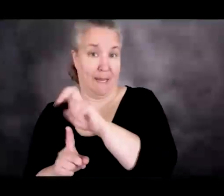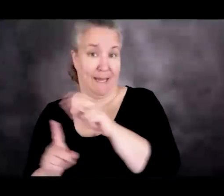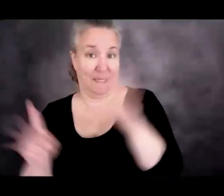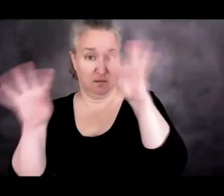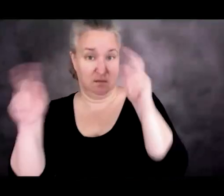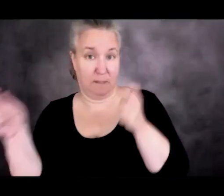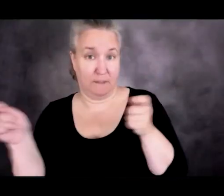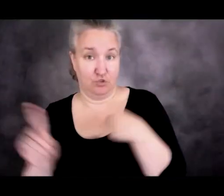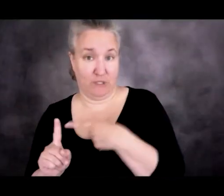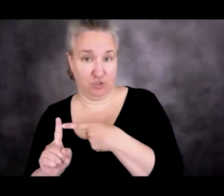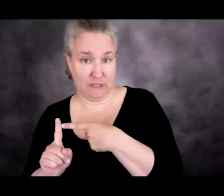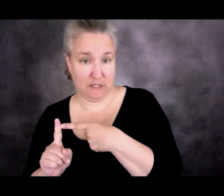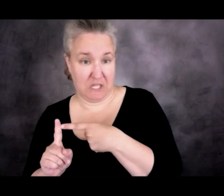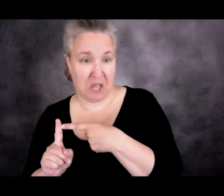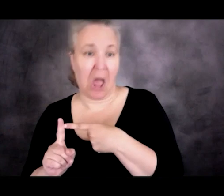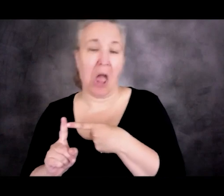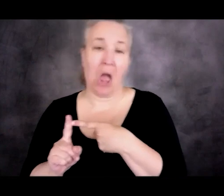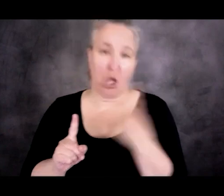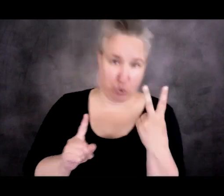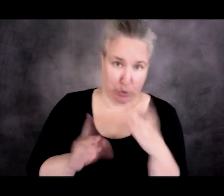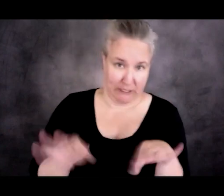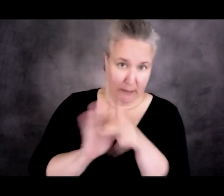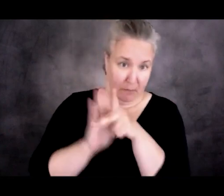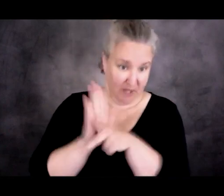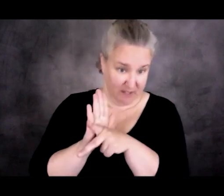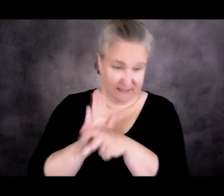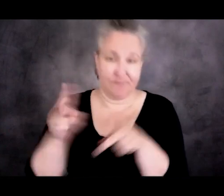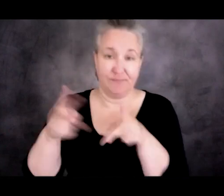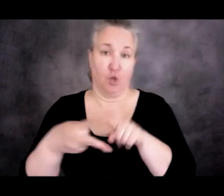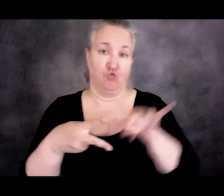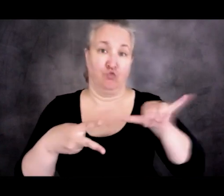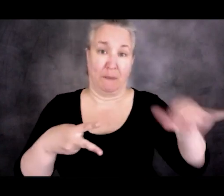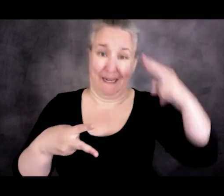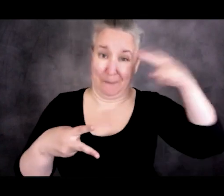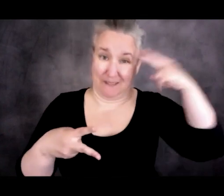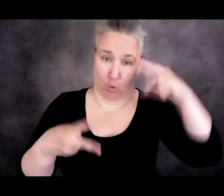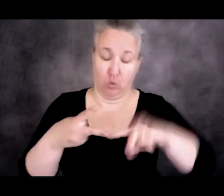the two key policies, the Remain in Mexico program and Title 42, have remained in place.